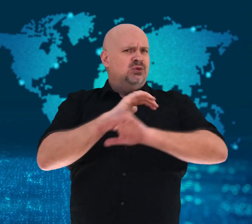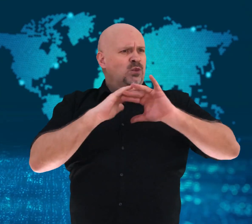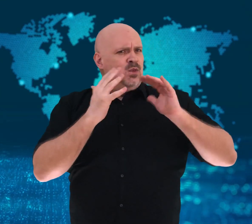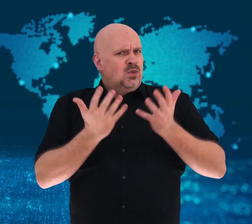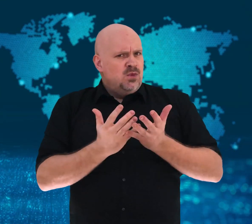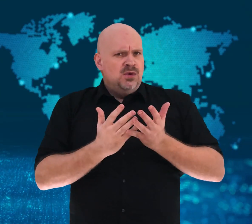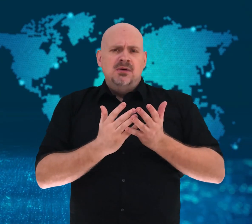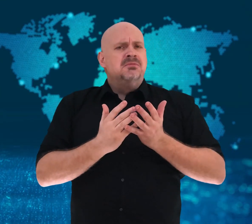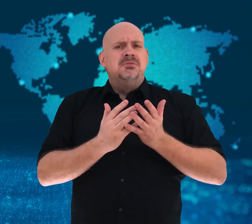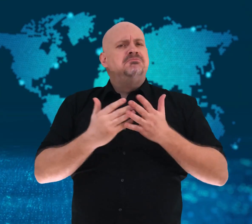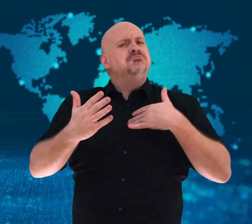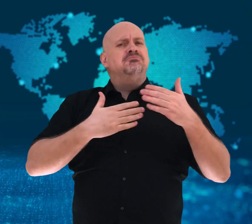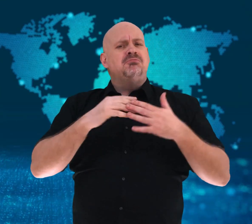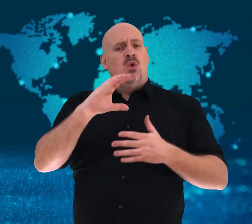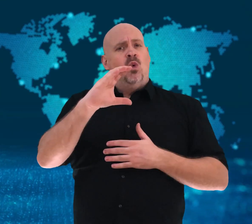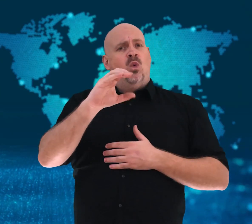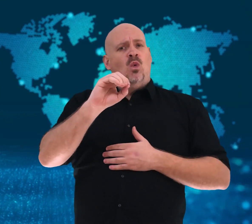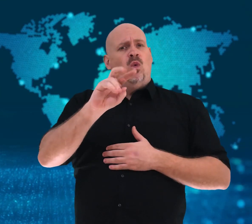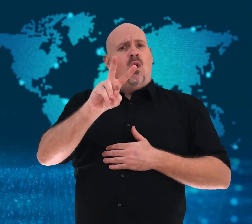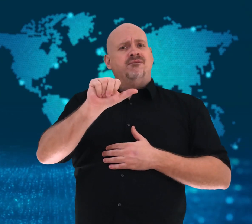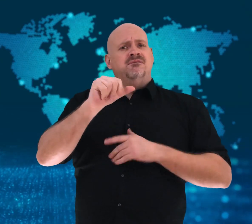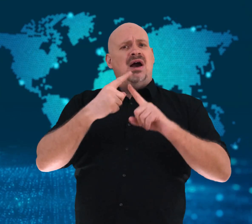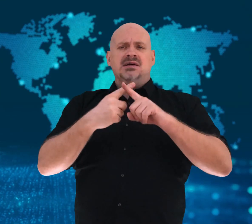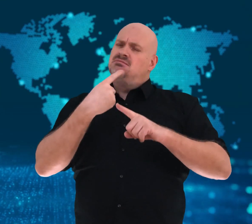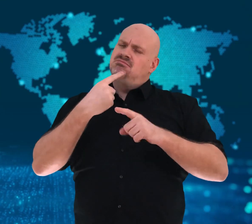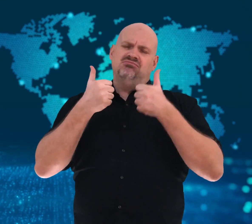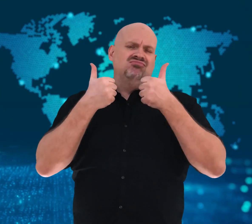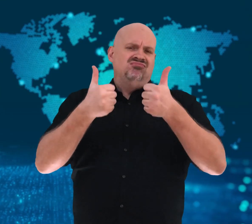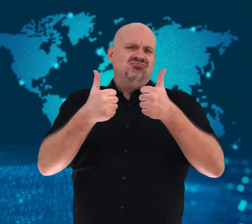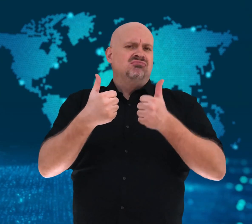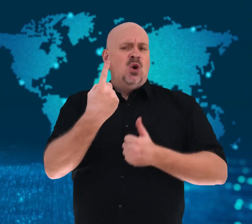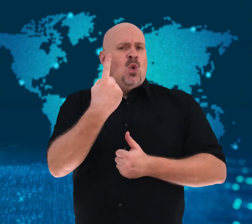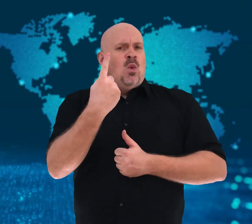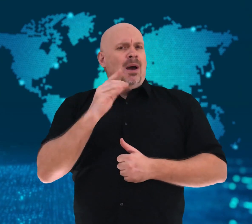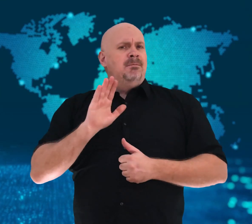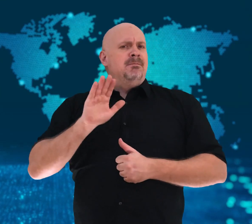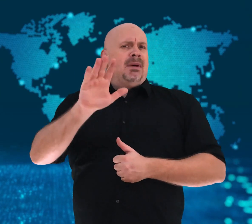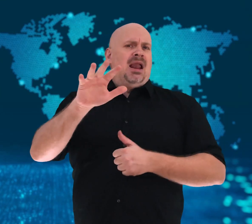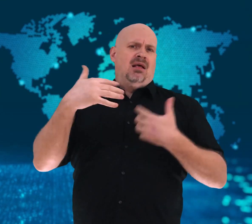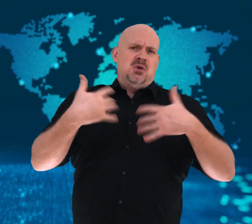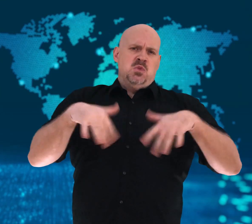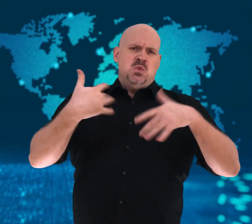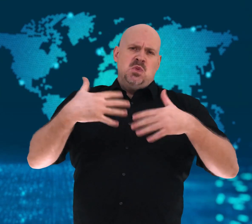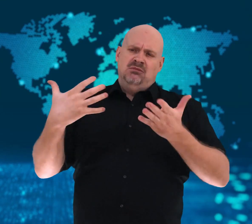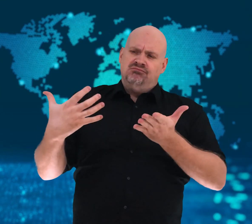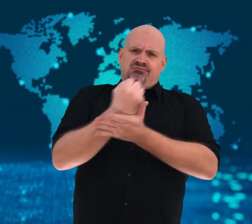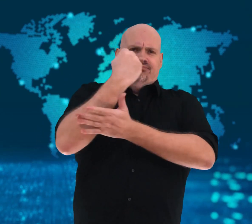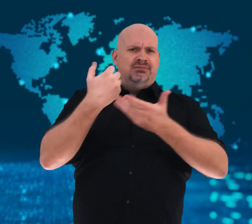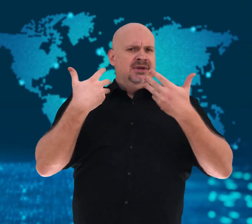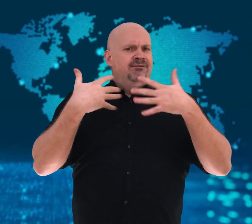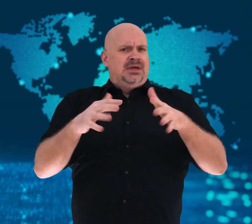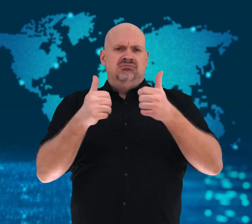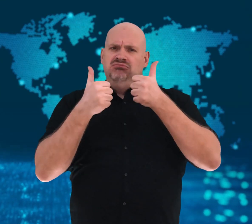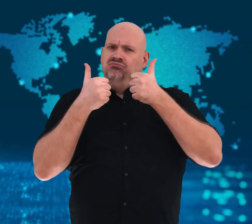however COVAX announced that 1 billion doses is